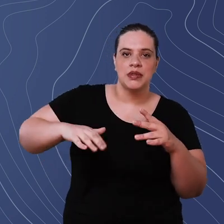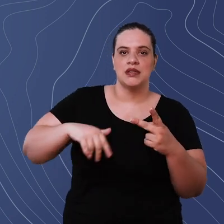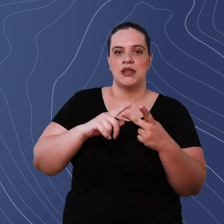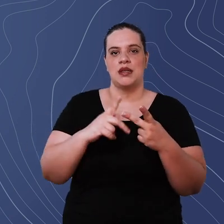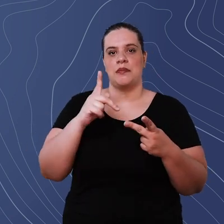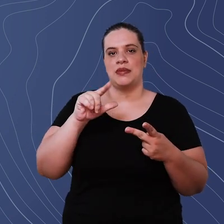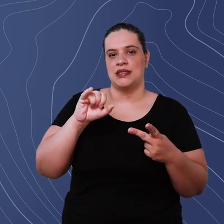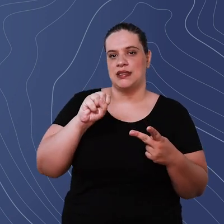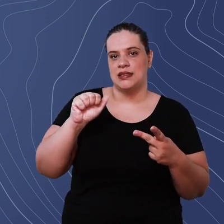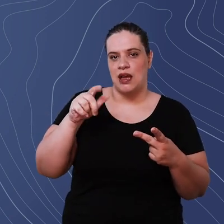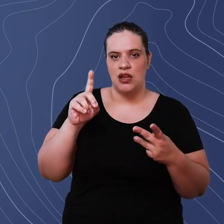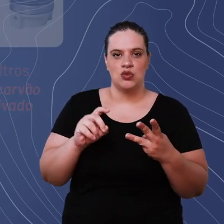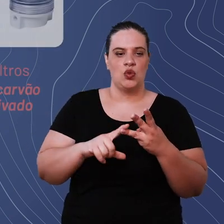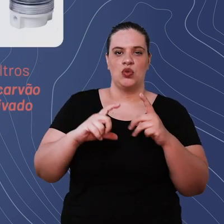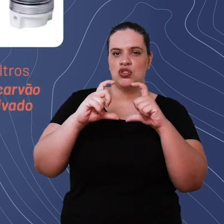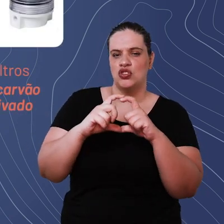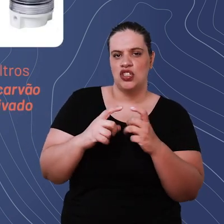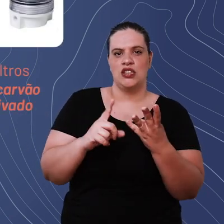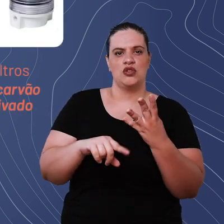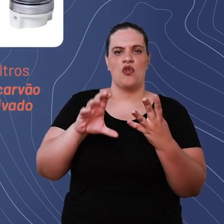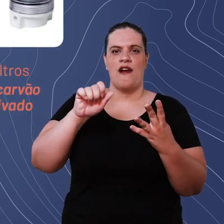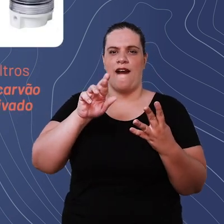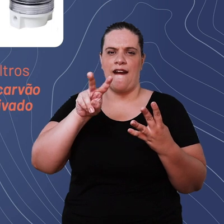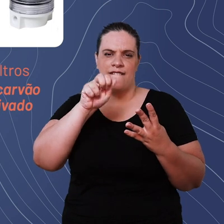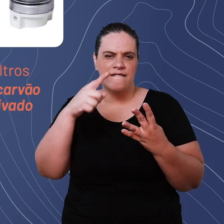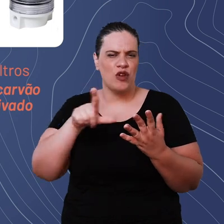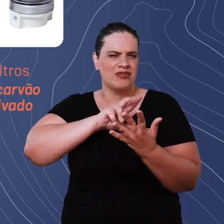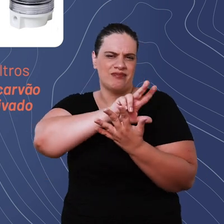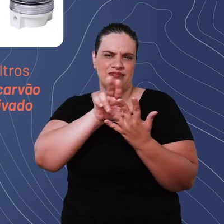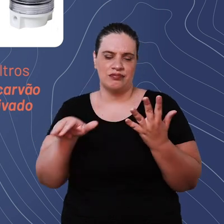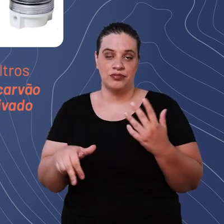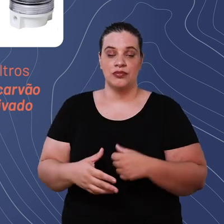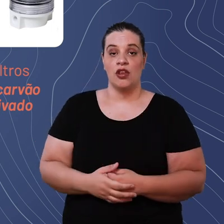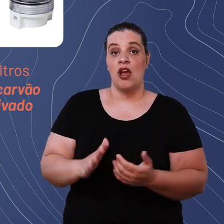pleated filters filters activated carbon filter disc and others in some of these